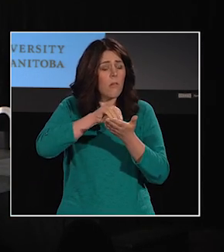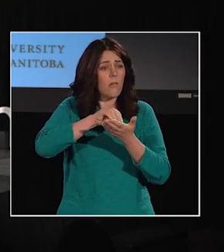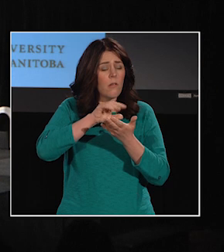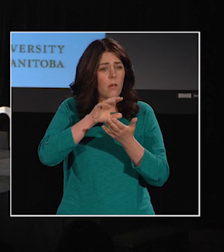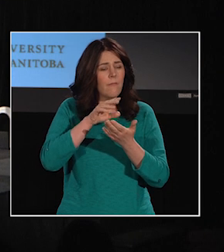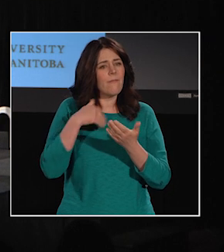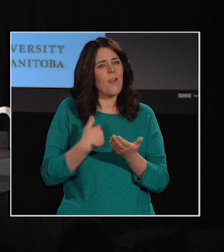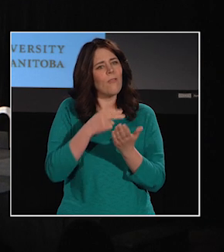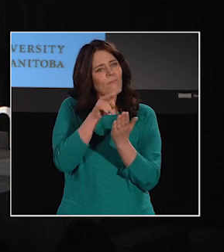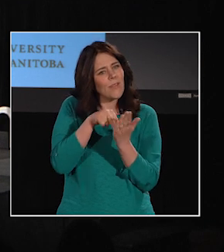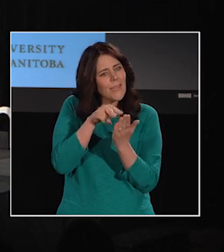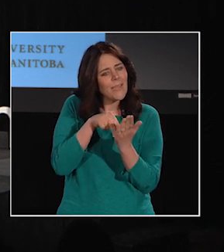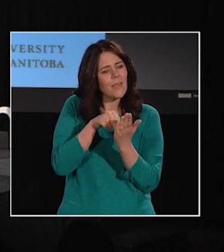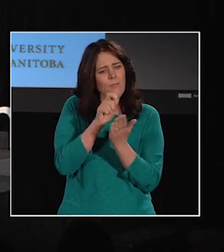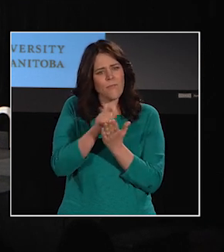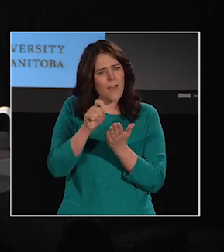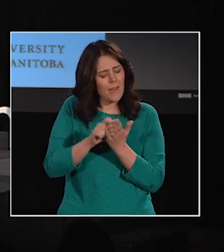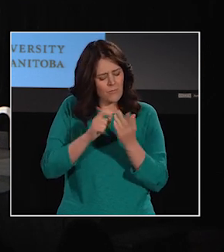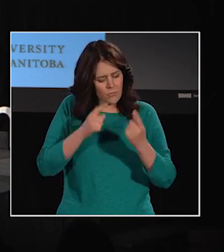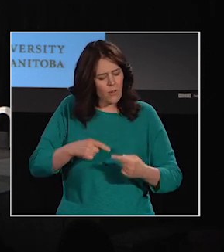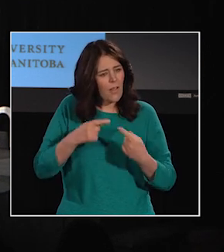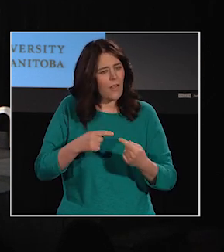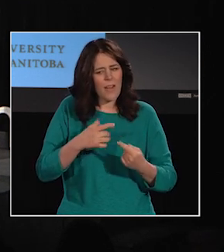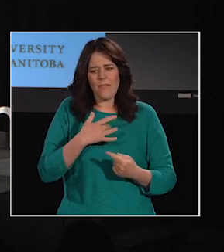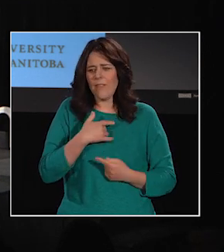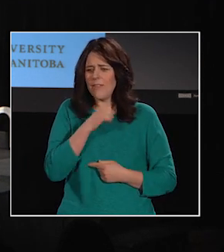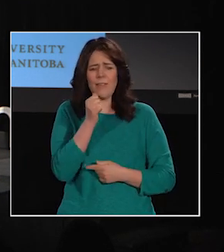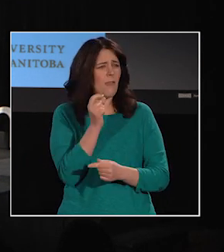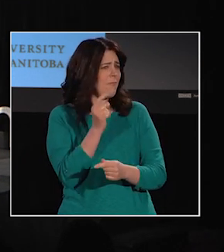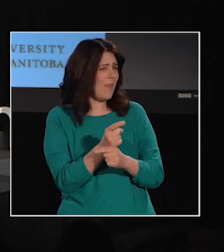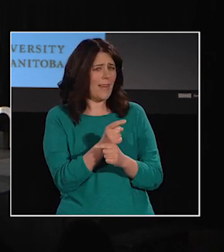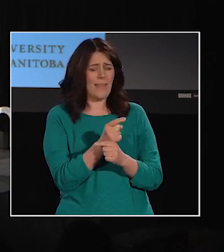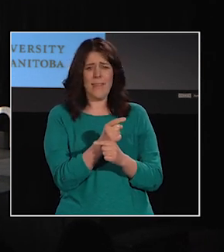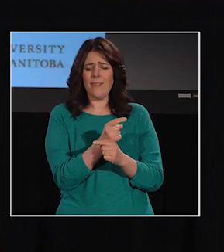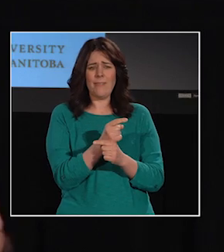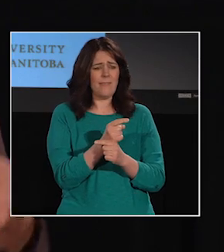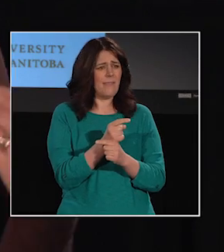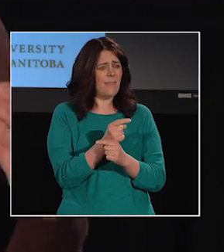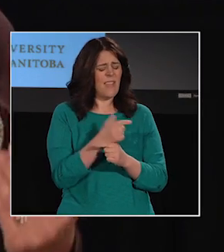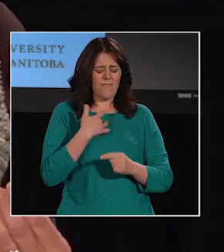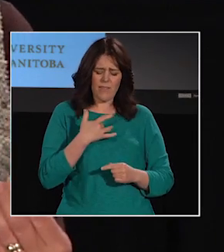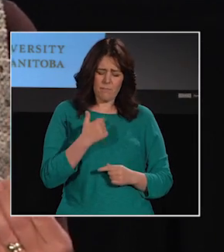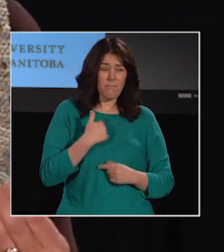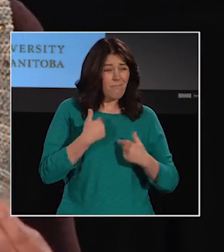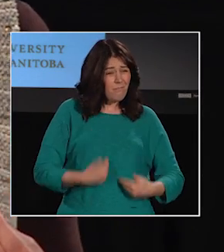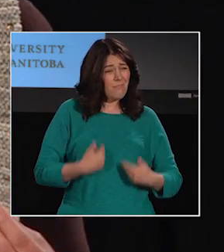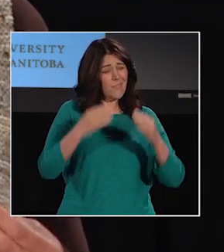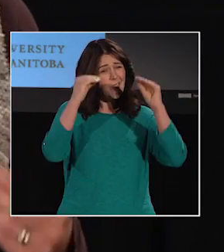This is such an injustice. And as an educator, I feel it is my responsibility